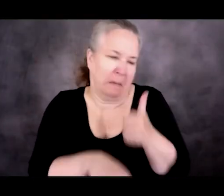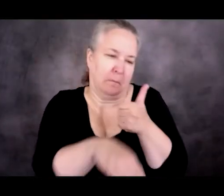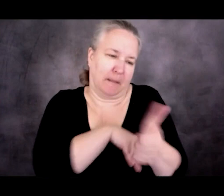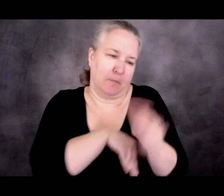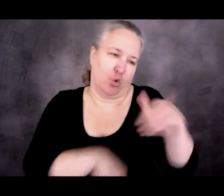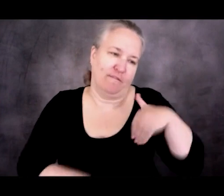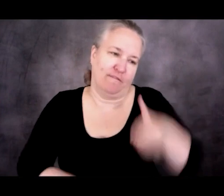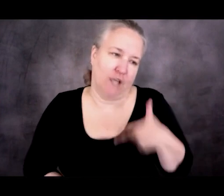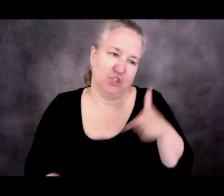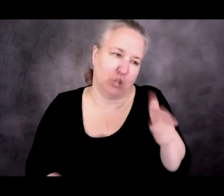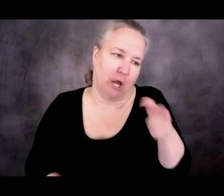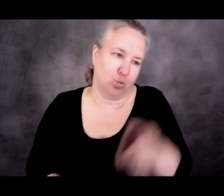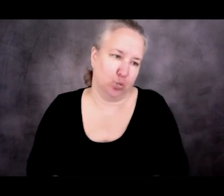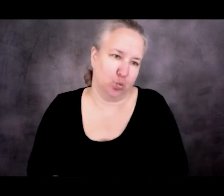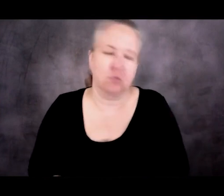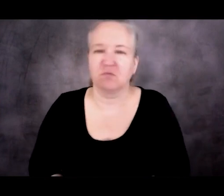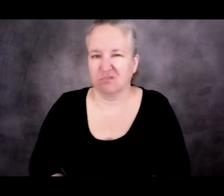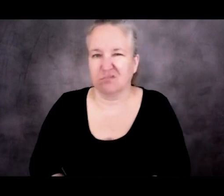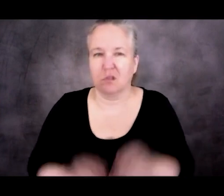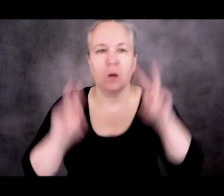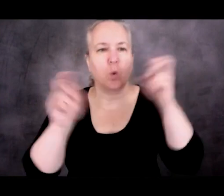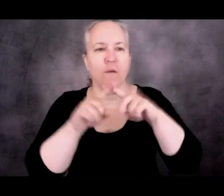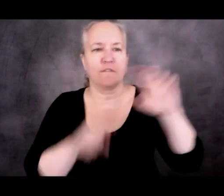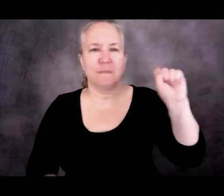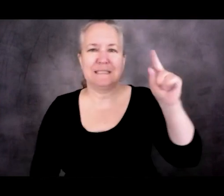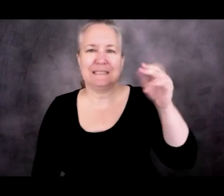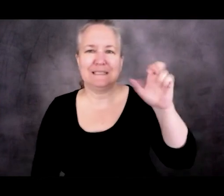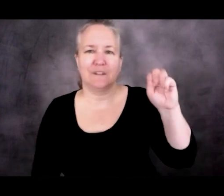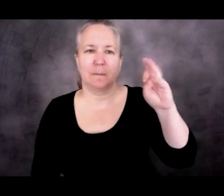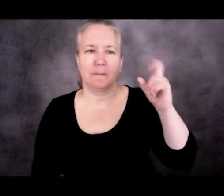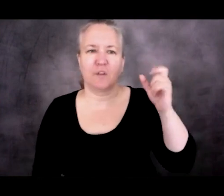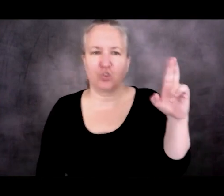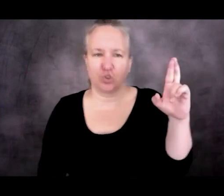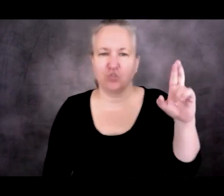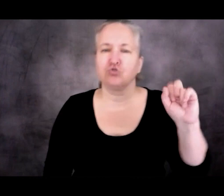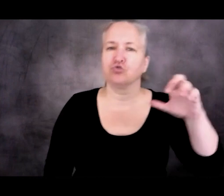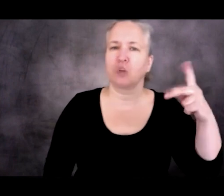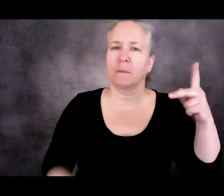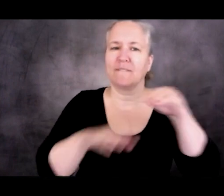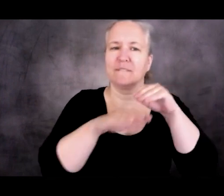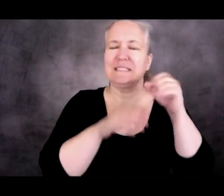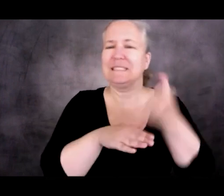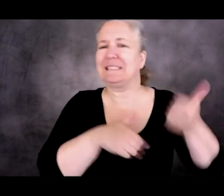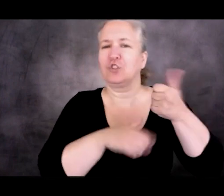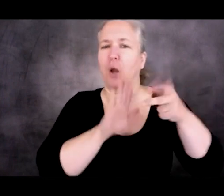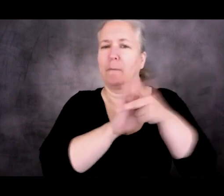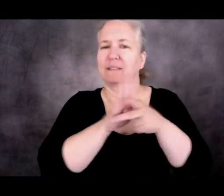And this is a quote from Stephen Miller, who's a senior policy advisor in the Trump administration, where he's saying this is what the policies are for.